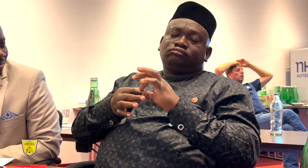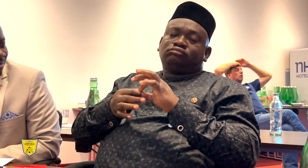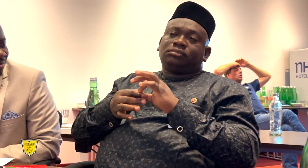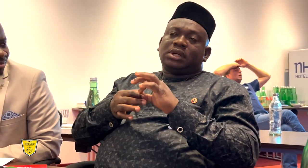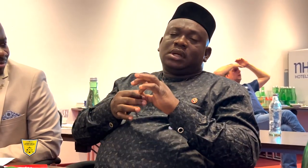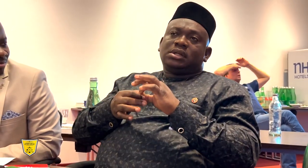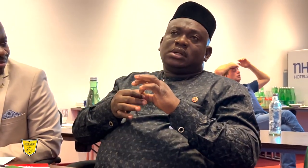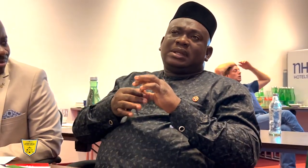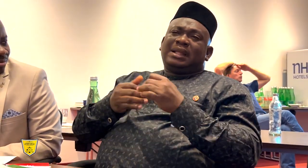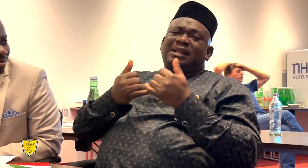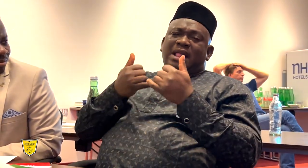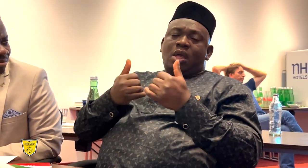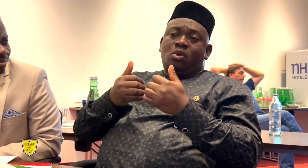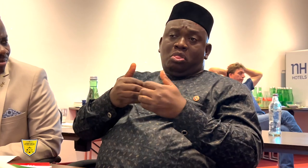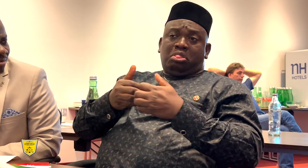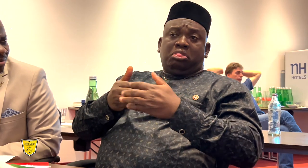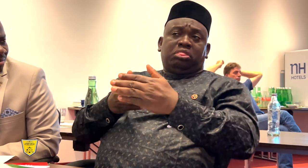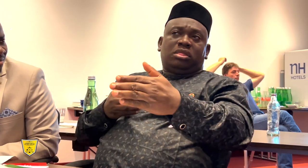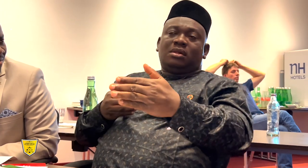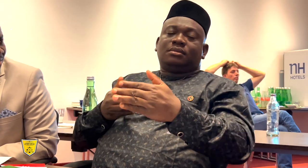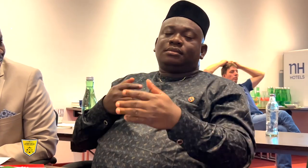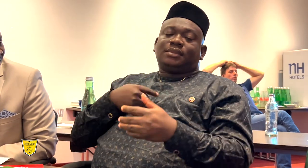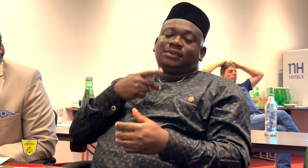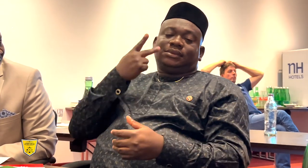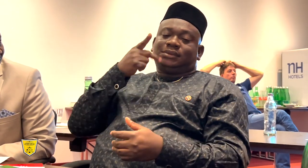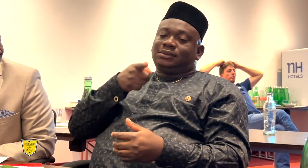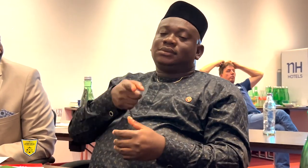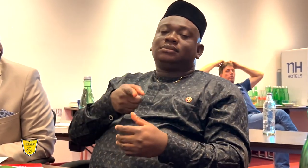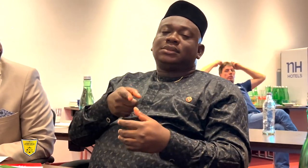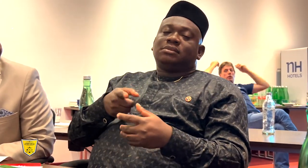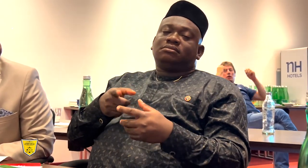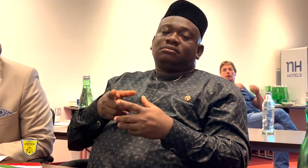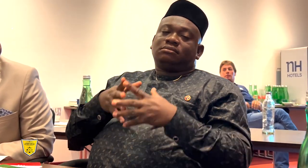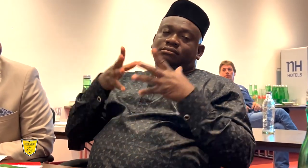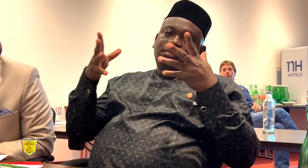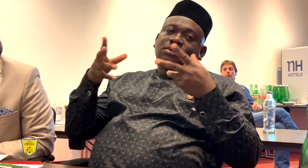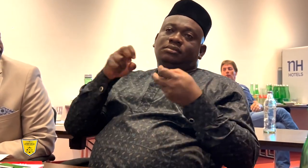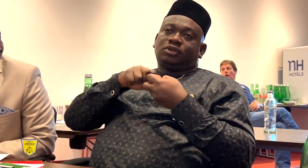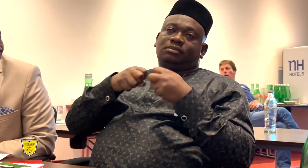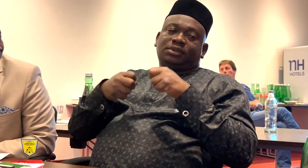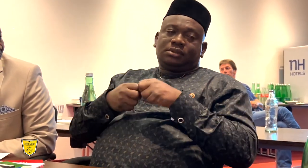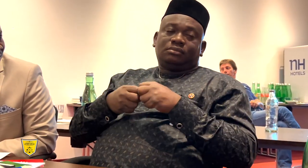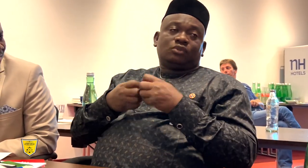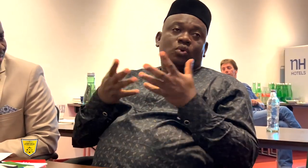I see this as a huge problem because it’s difficult for our country.